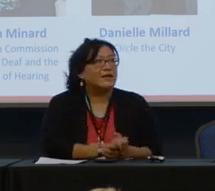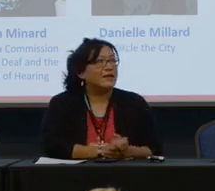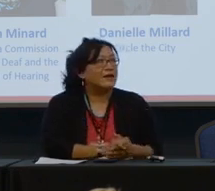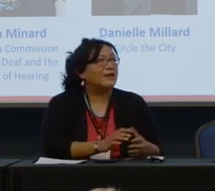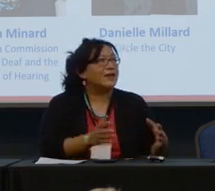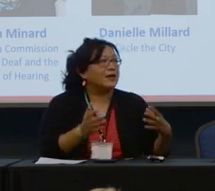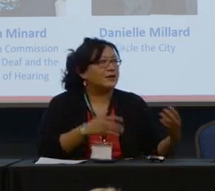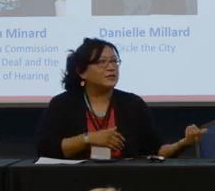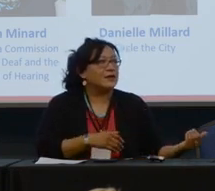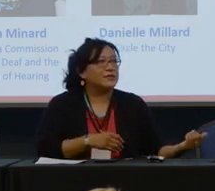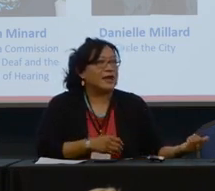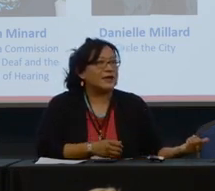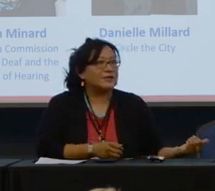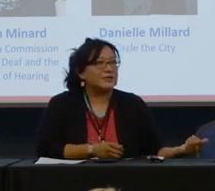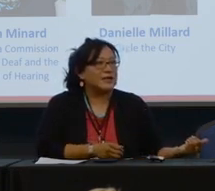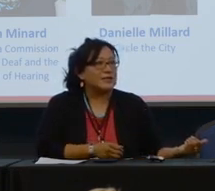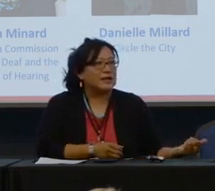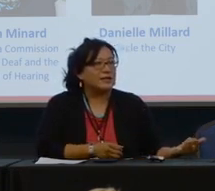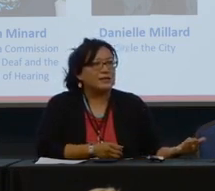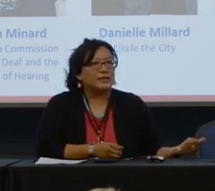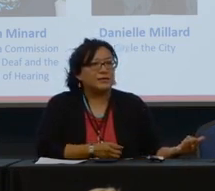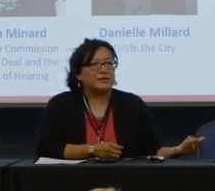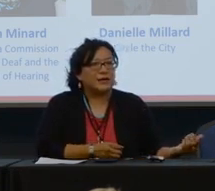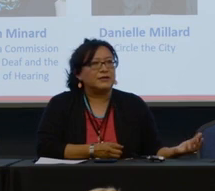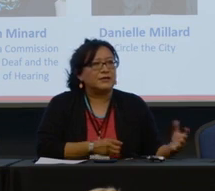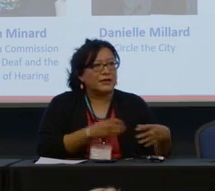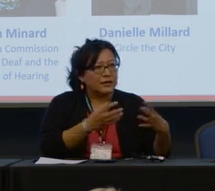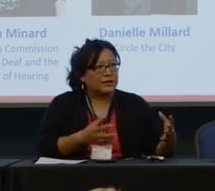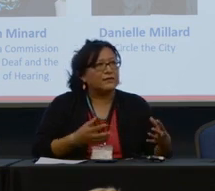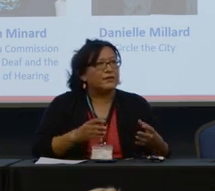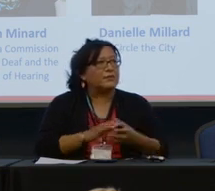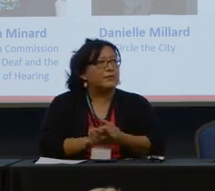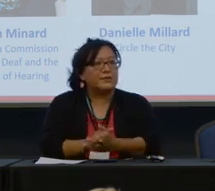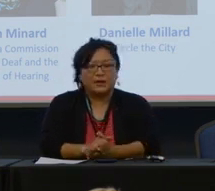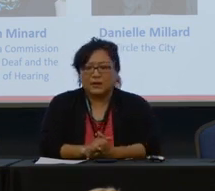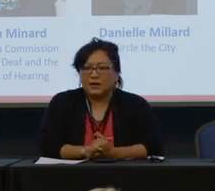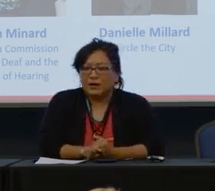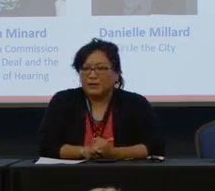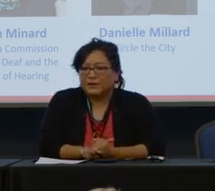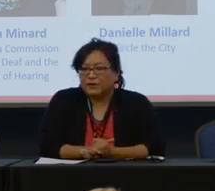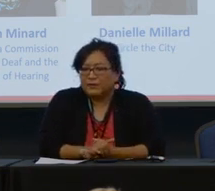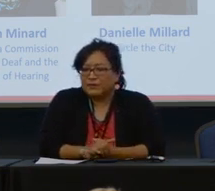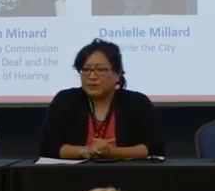and how can our Tribes access that data a little bit more better so that it can inform them,